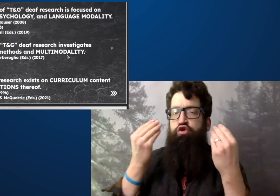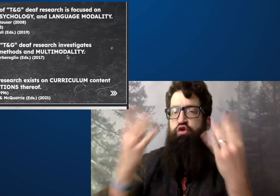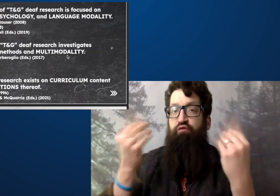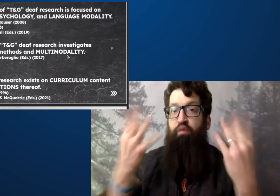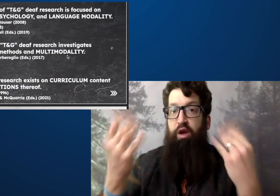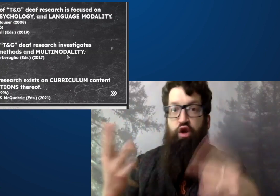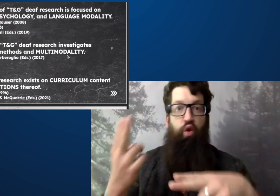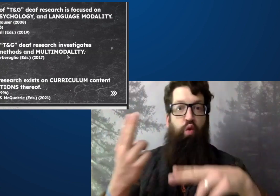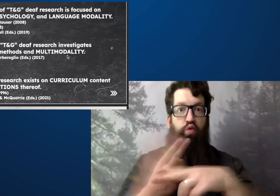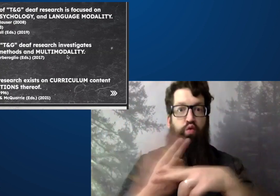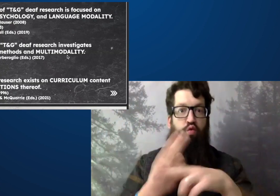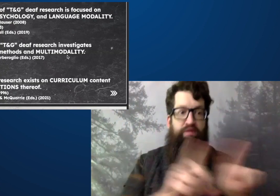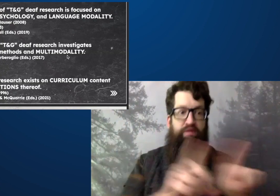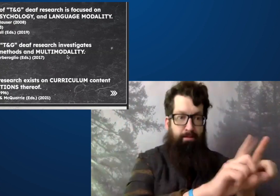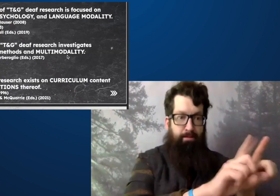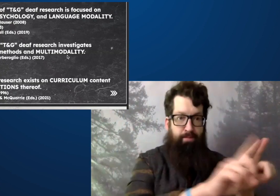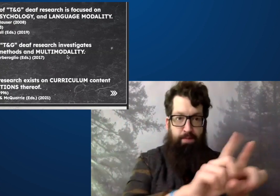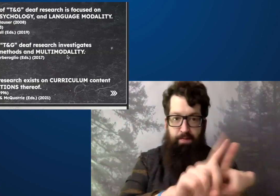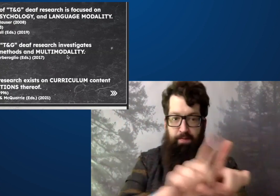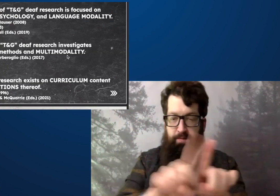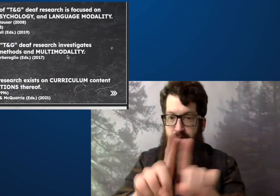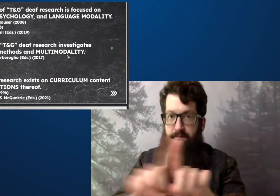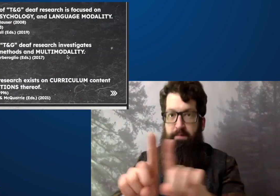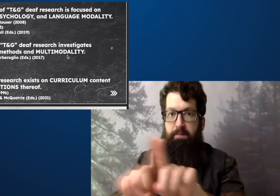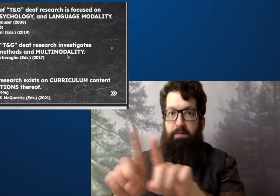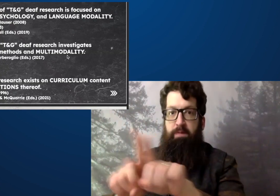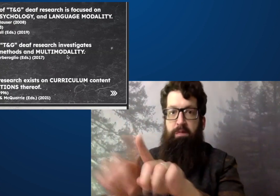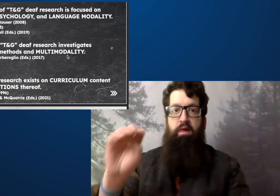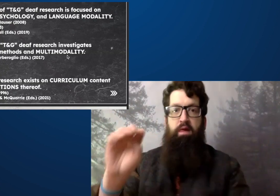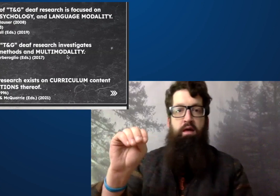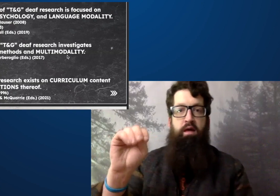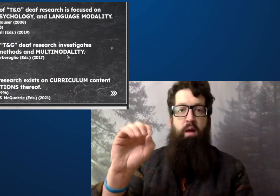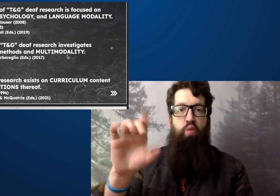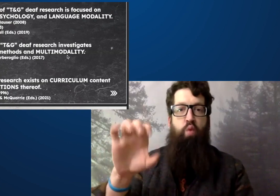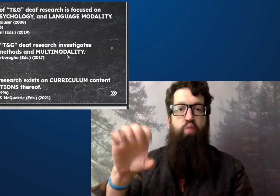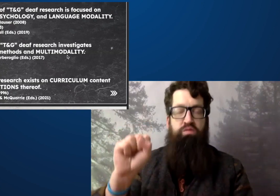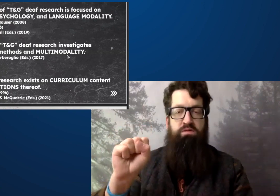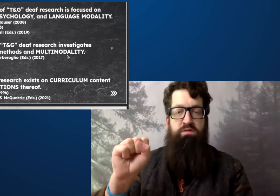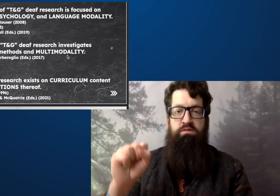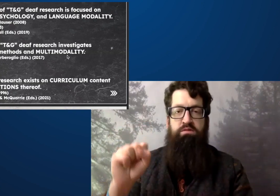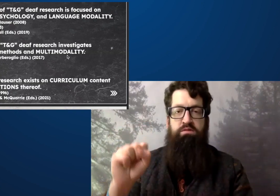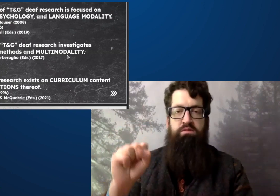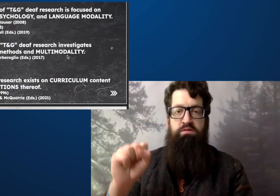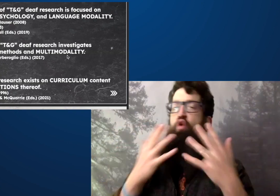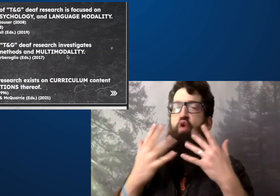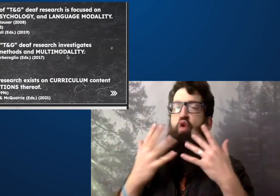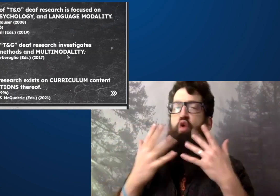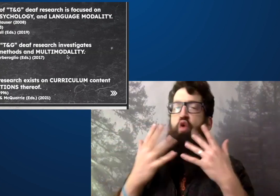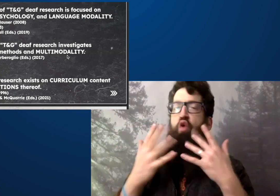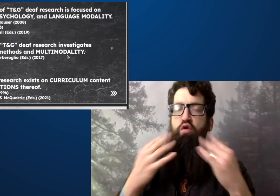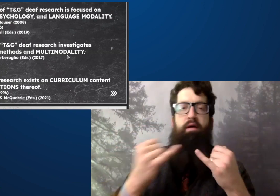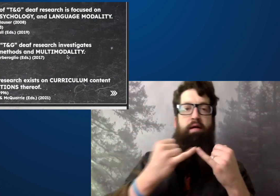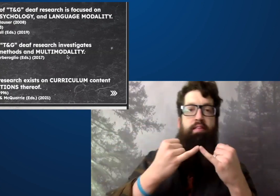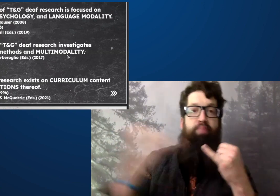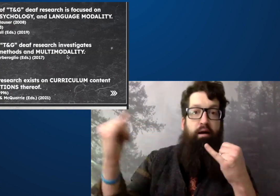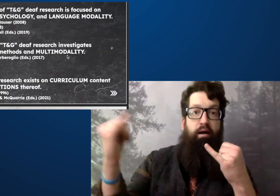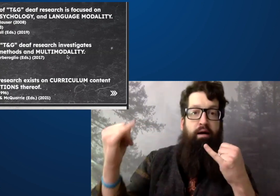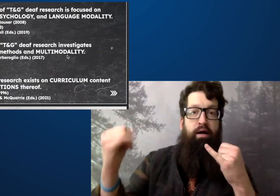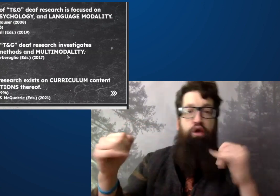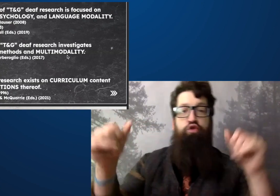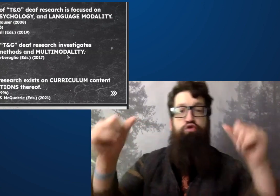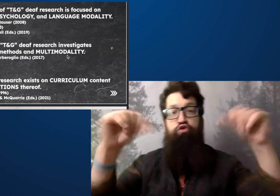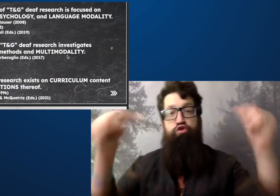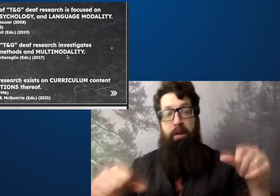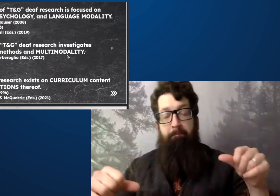That is how we exchange information using many different modalities.